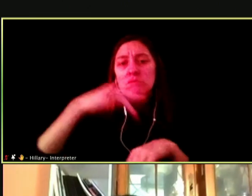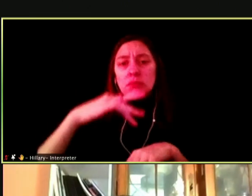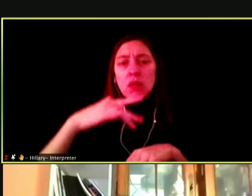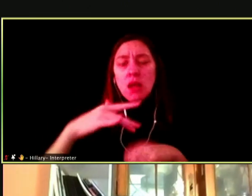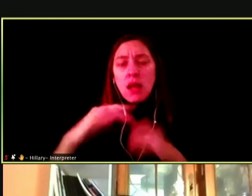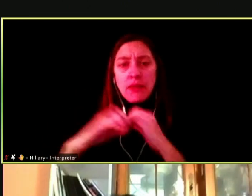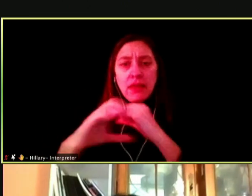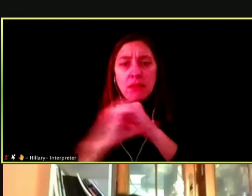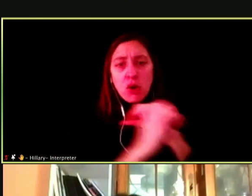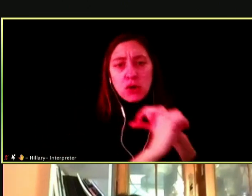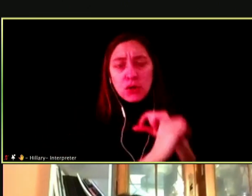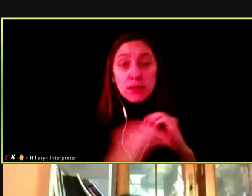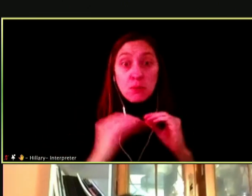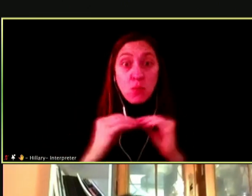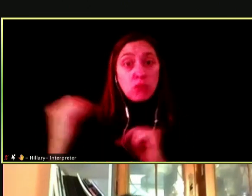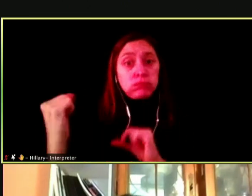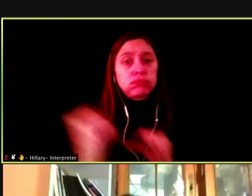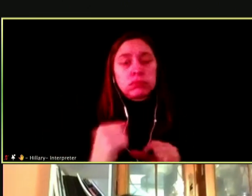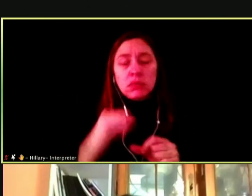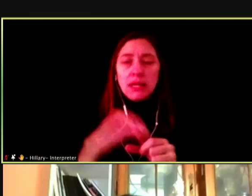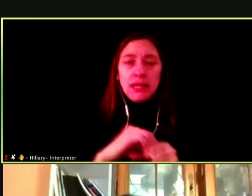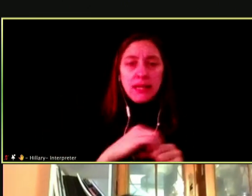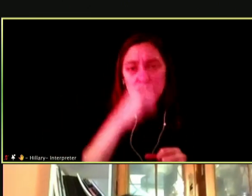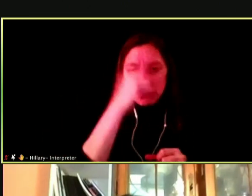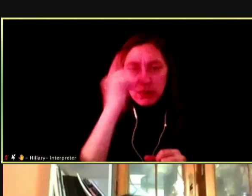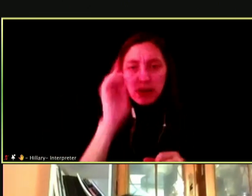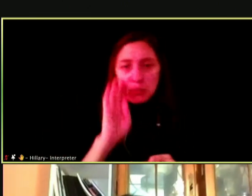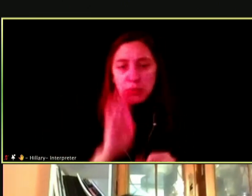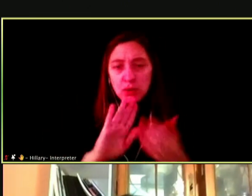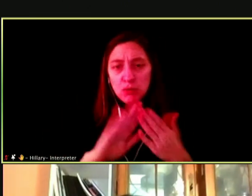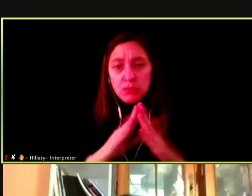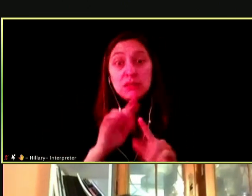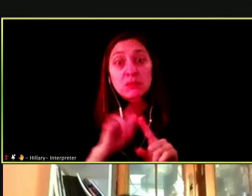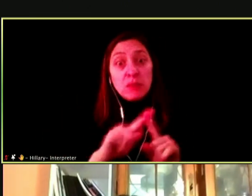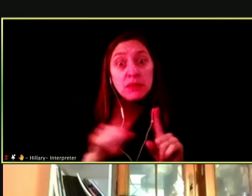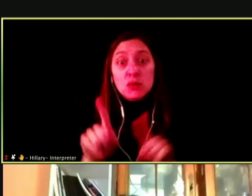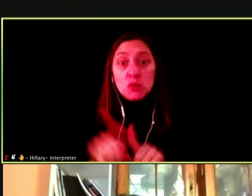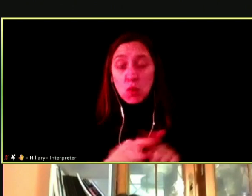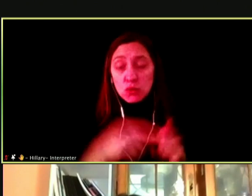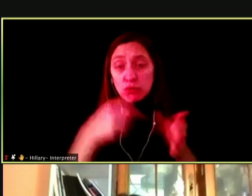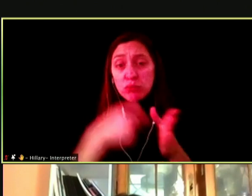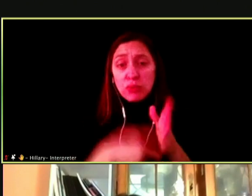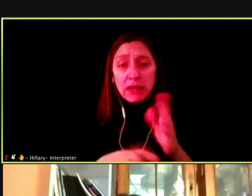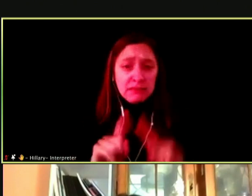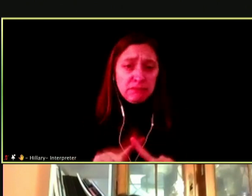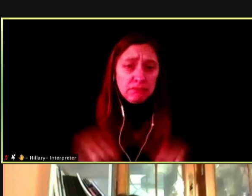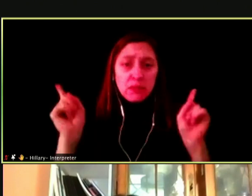IN BLACK AND BROWN COMMUNITIES, BUT I WOULD ALSO SAY IS A PRICE DIFFERENCE.